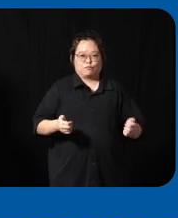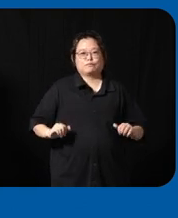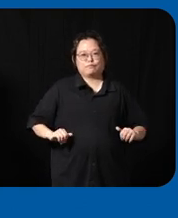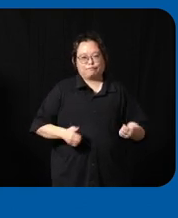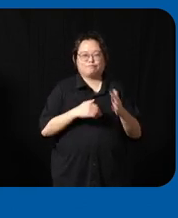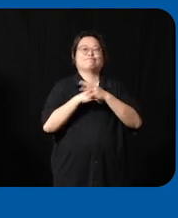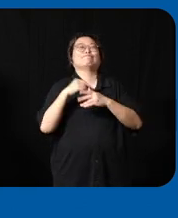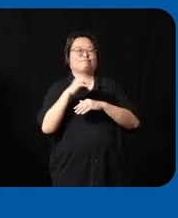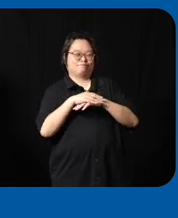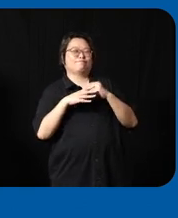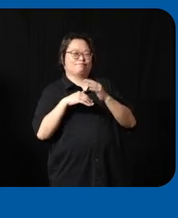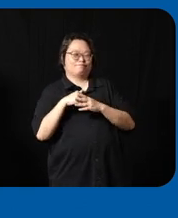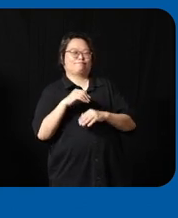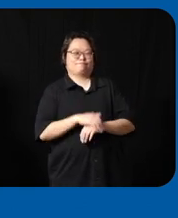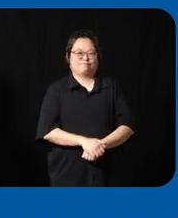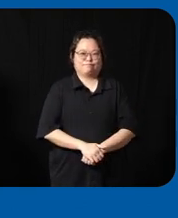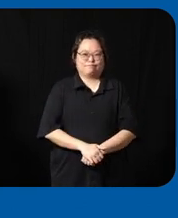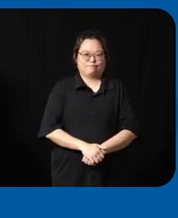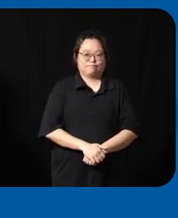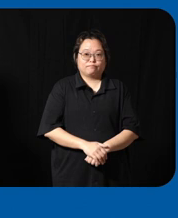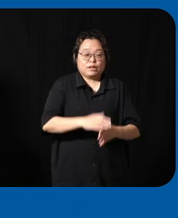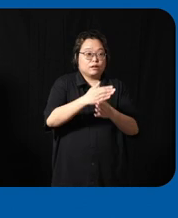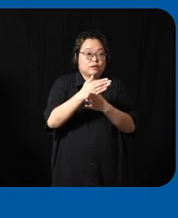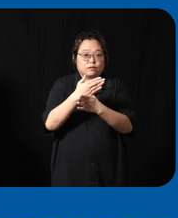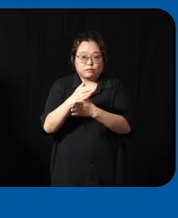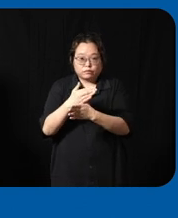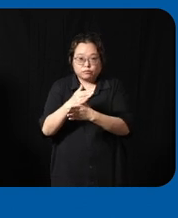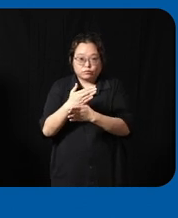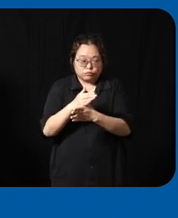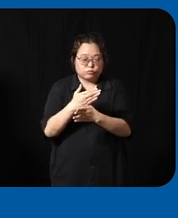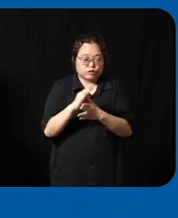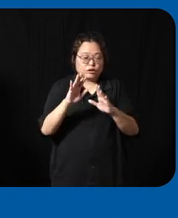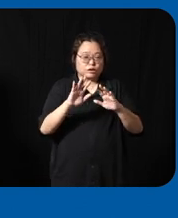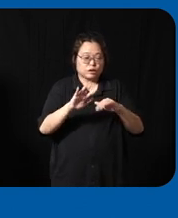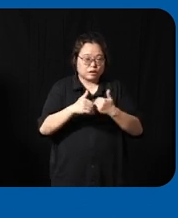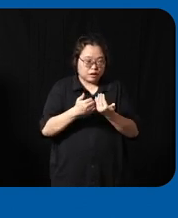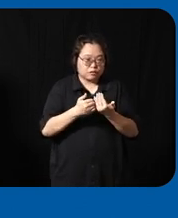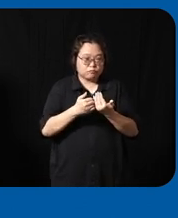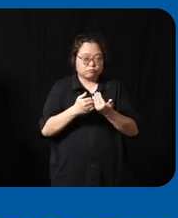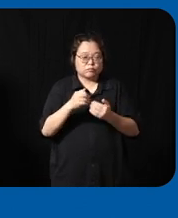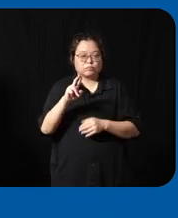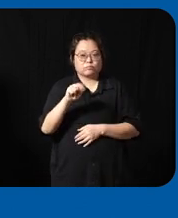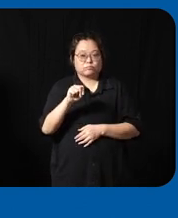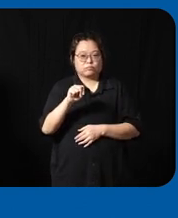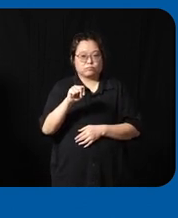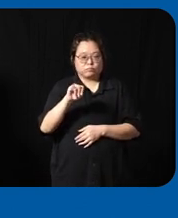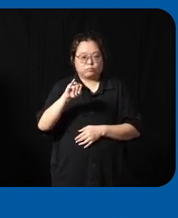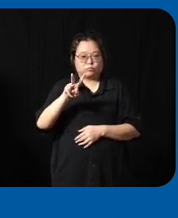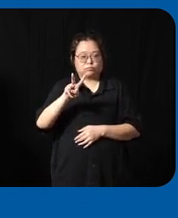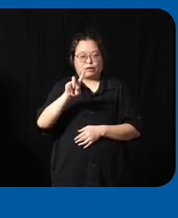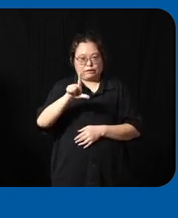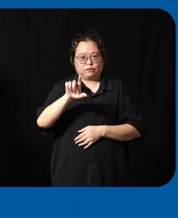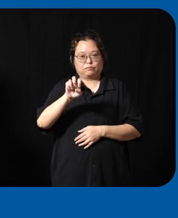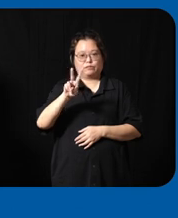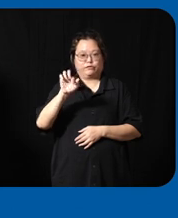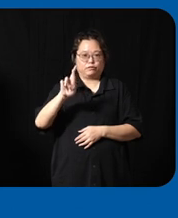let me also share with you how globally at un we are trying to approach this overall uh you